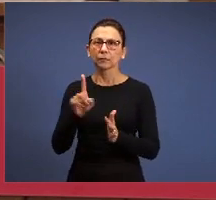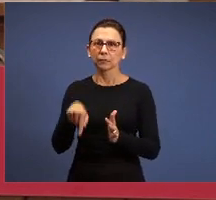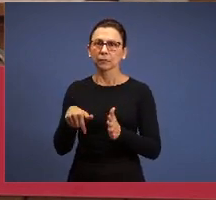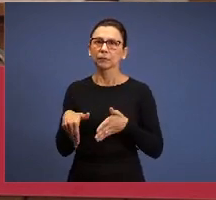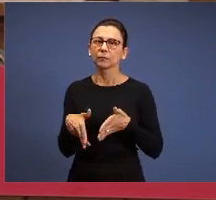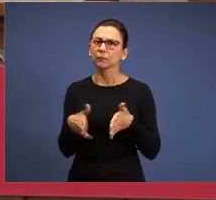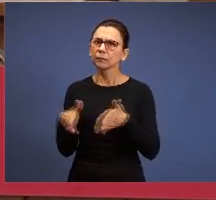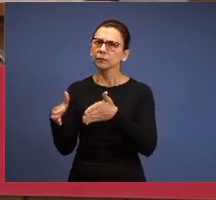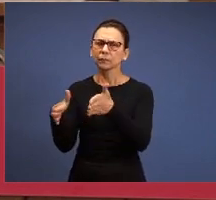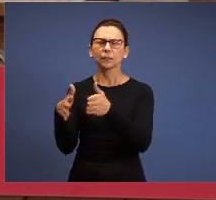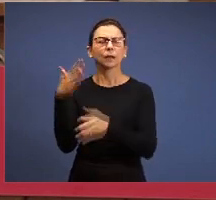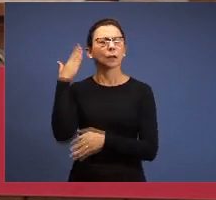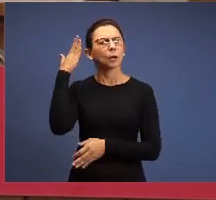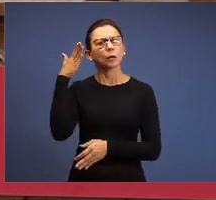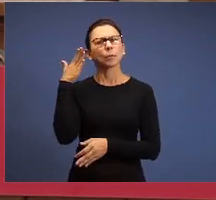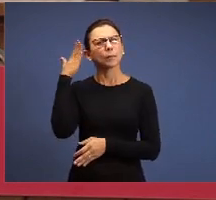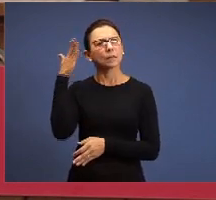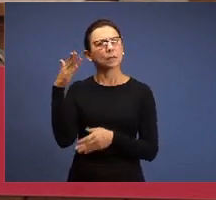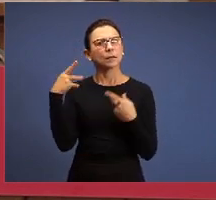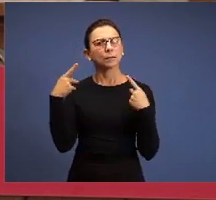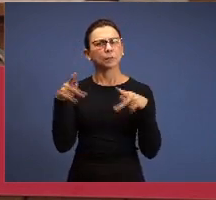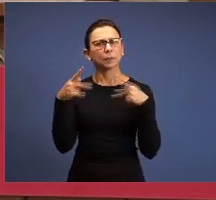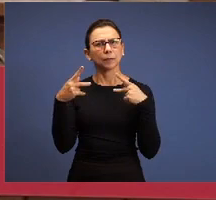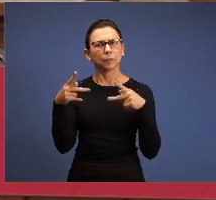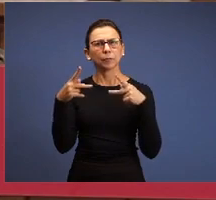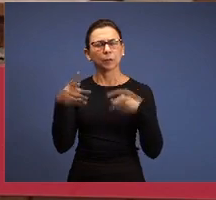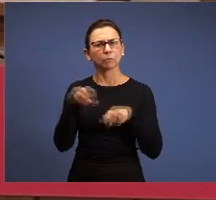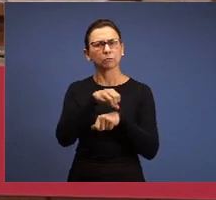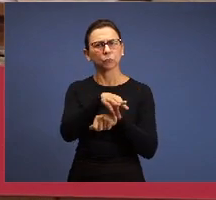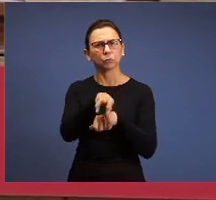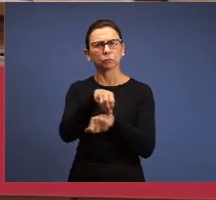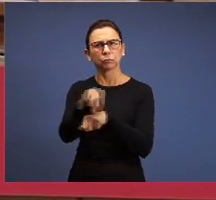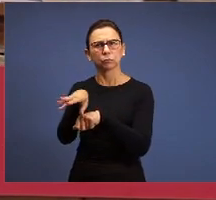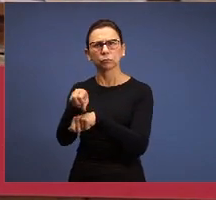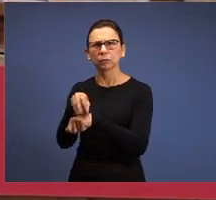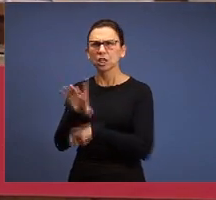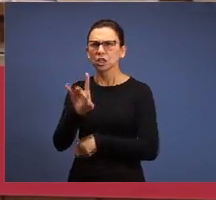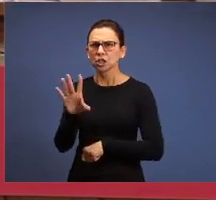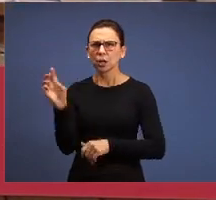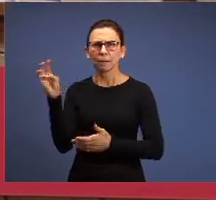message has been given, not only by Maranatha Christian Church, but by all